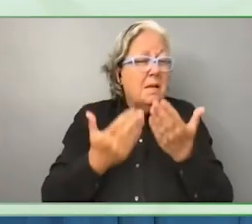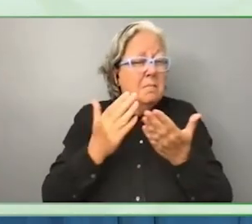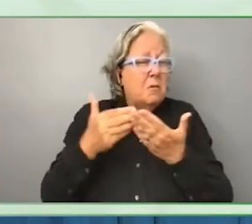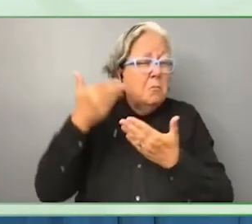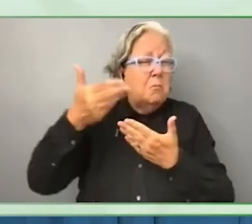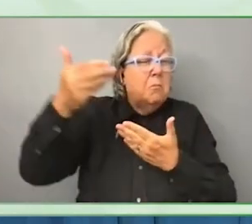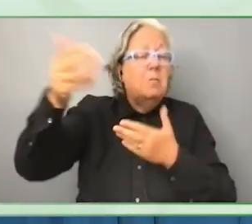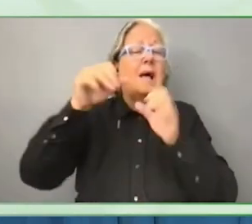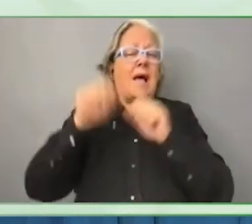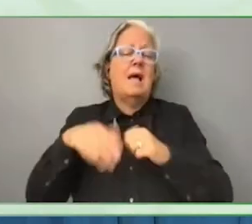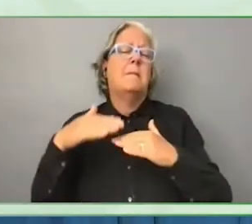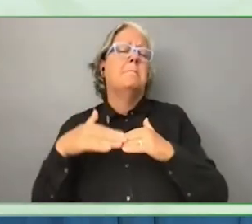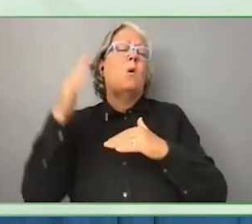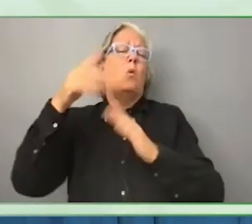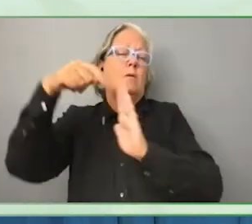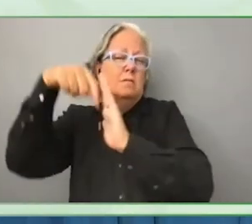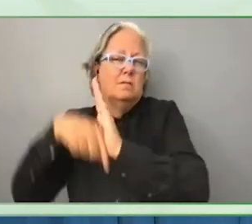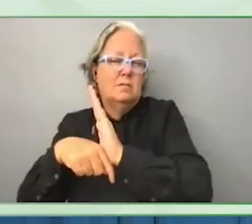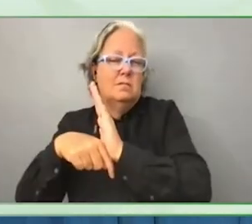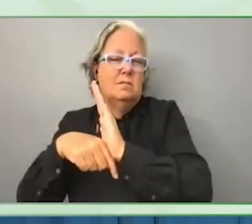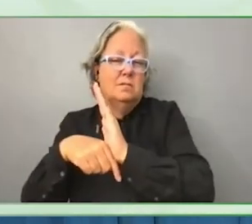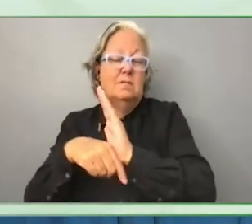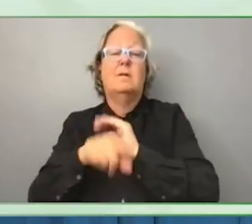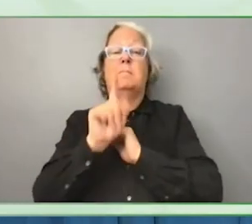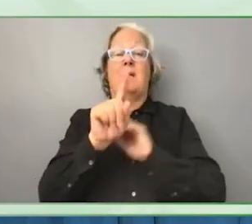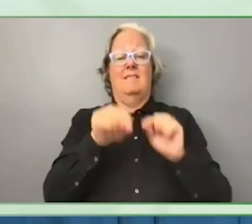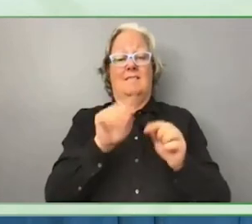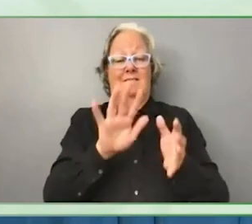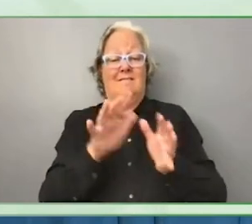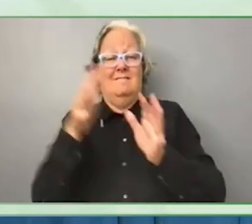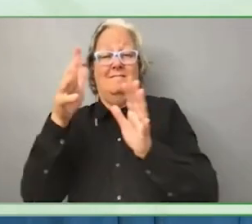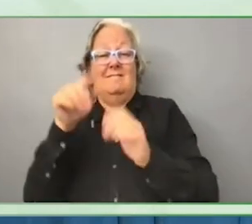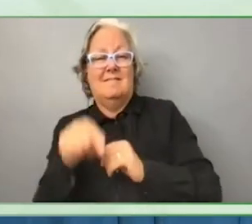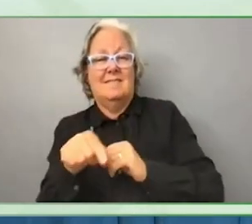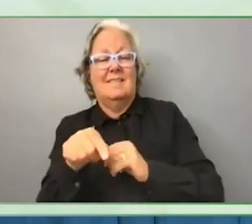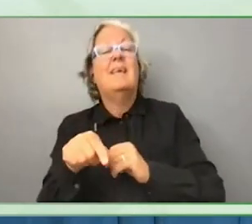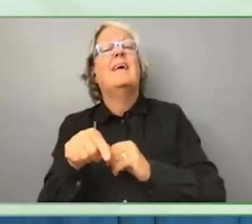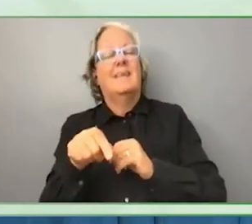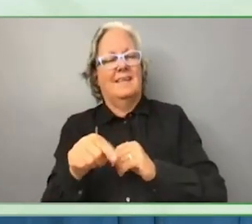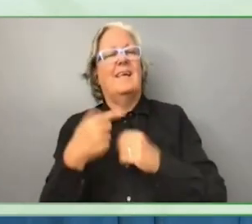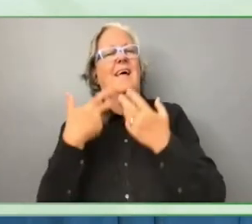Within this crisis is the innovation and innovation for the